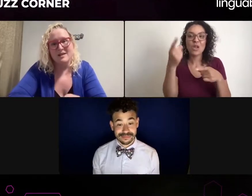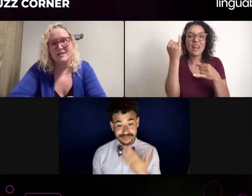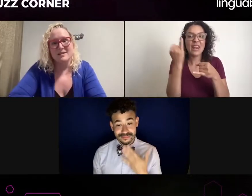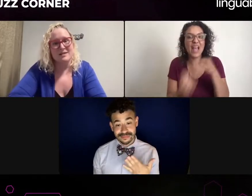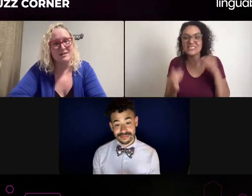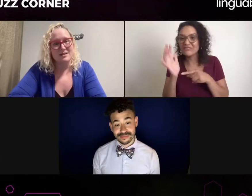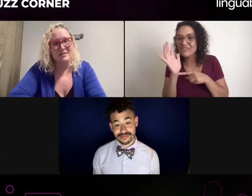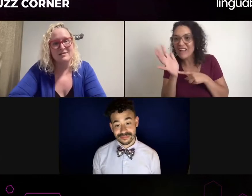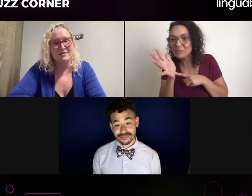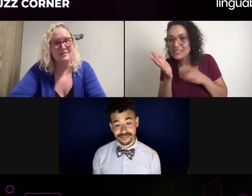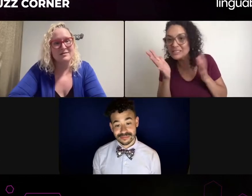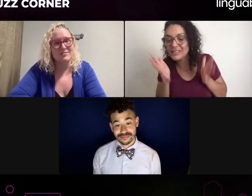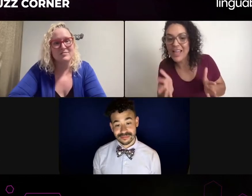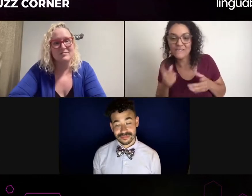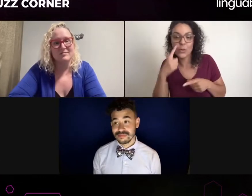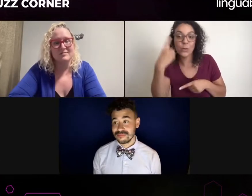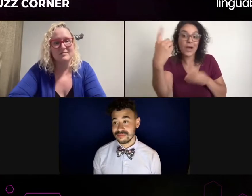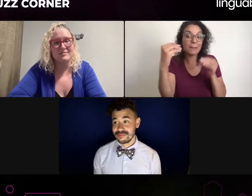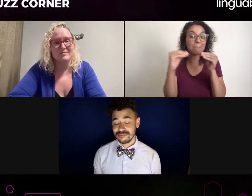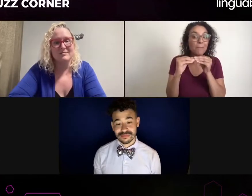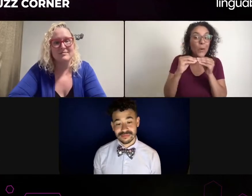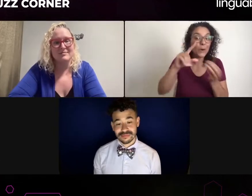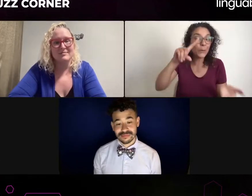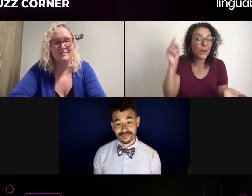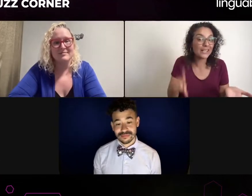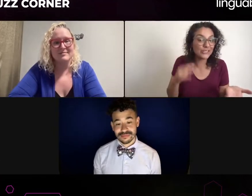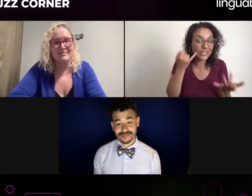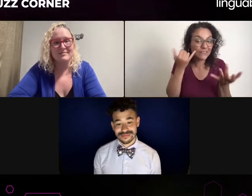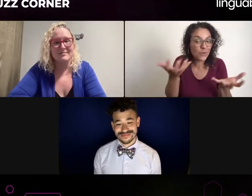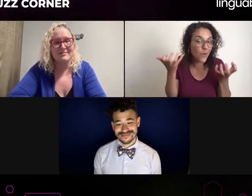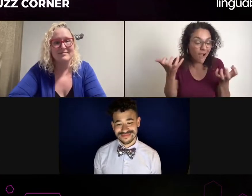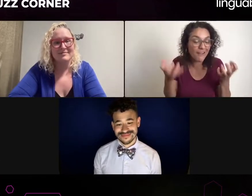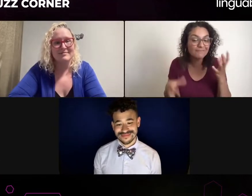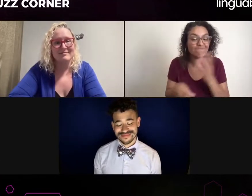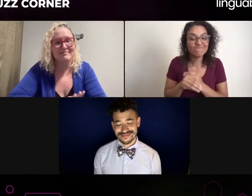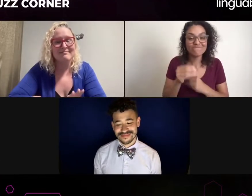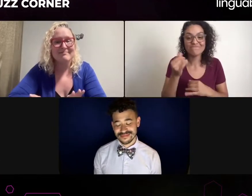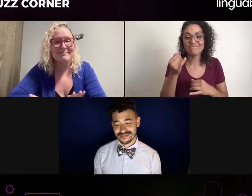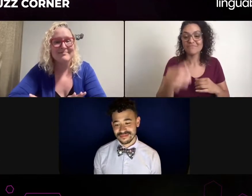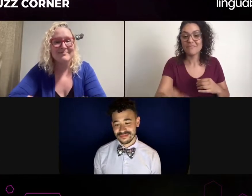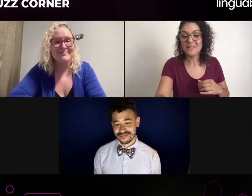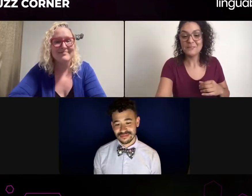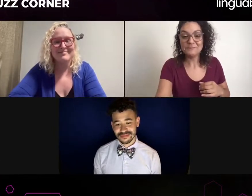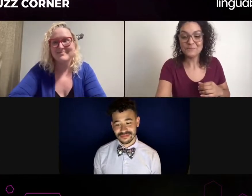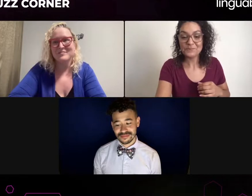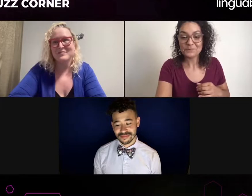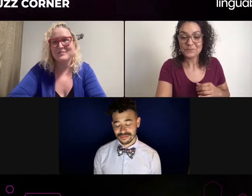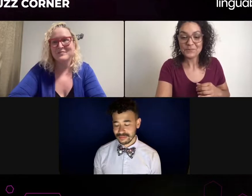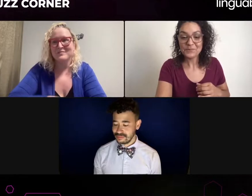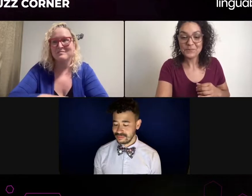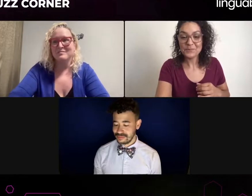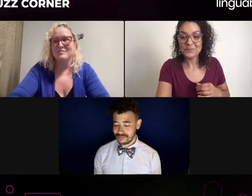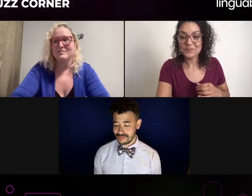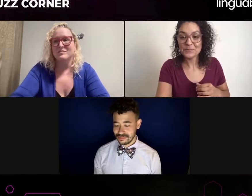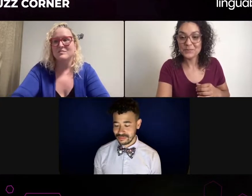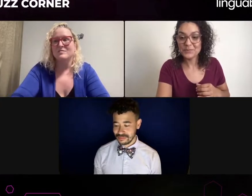not just to make sure the signs are authentic and everything looks pretty, but also to explain the culture, explain the cultural nuances,